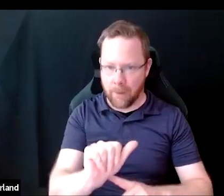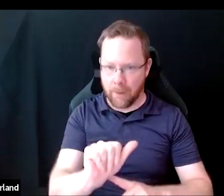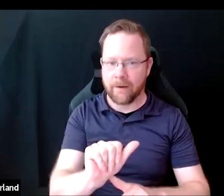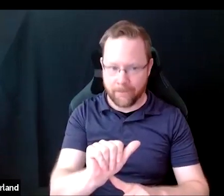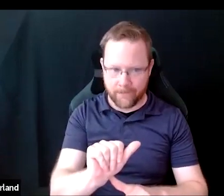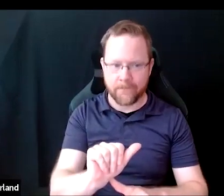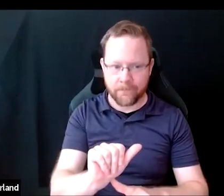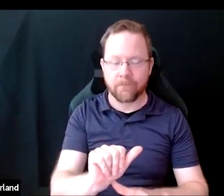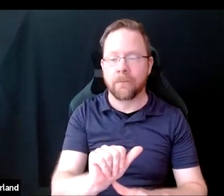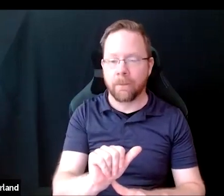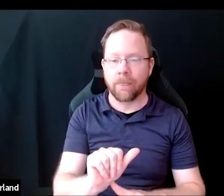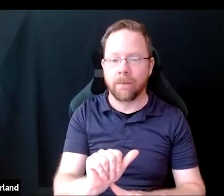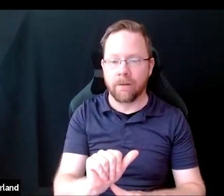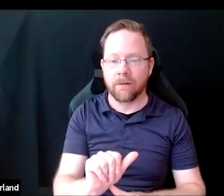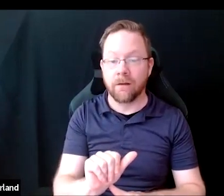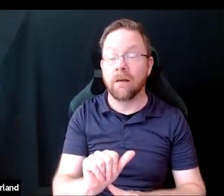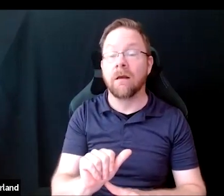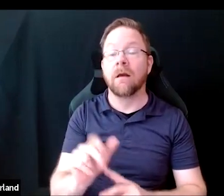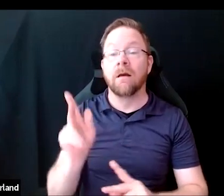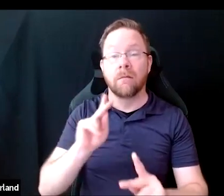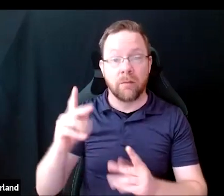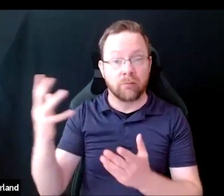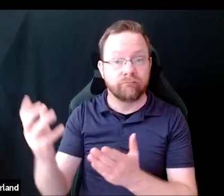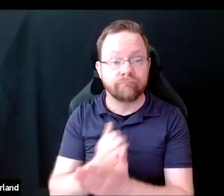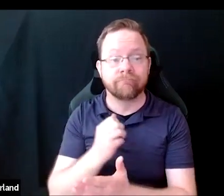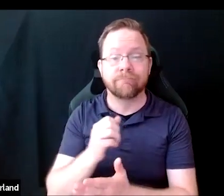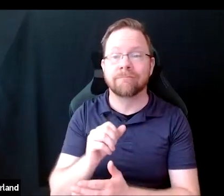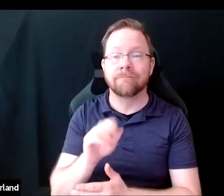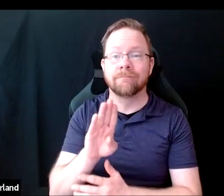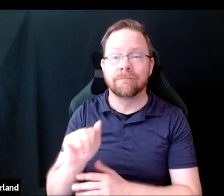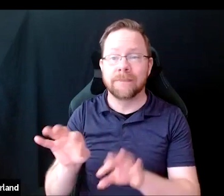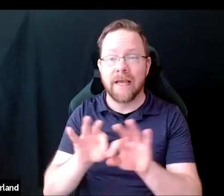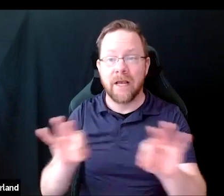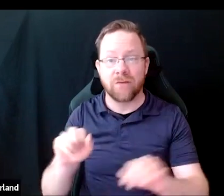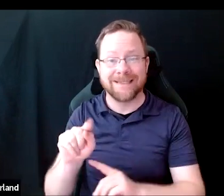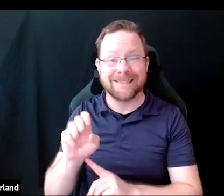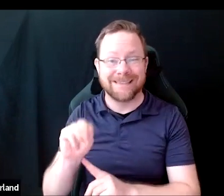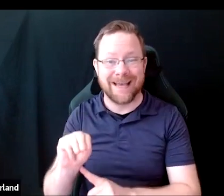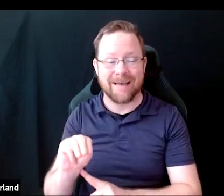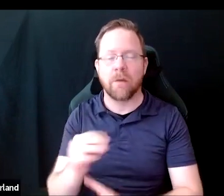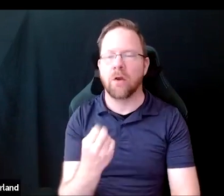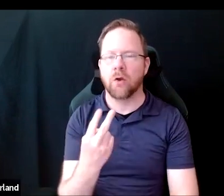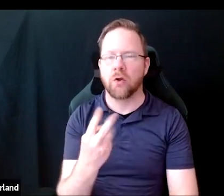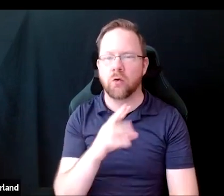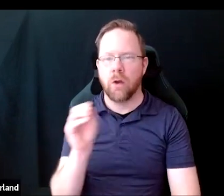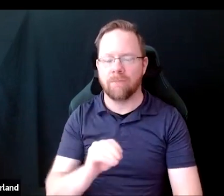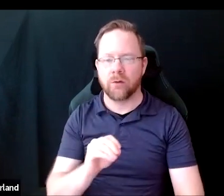Among recipients of bachelor's degrees in STEM, only 12% report having a disability.